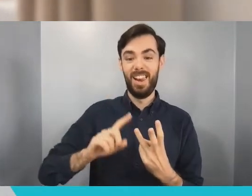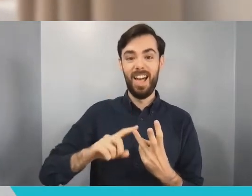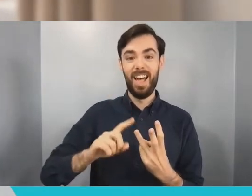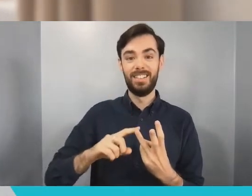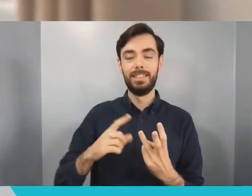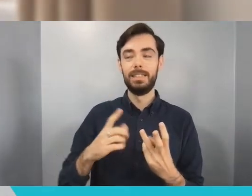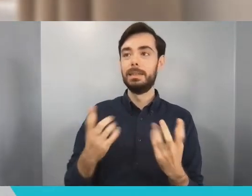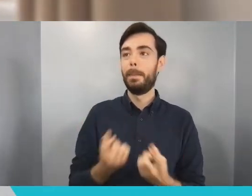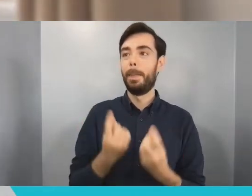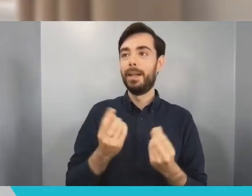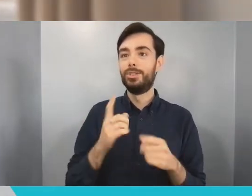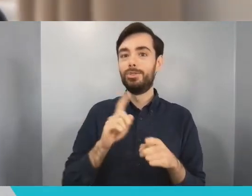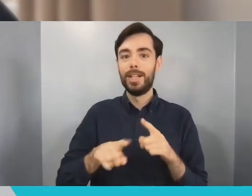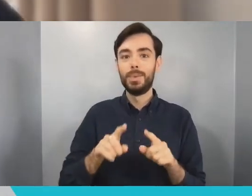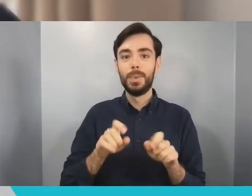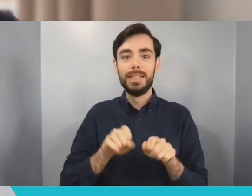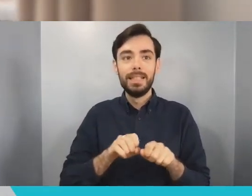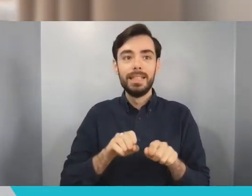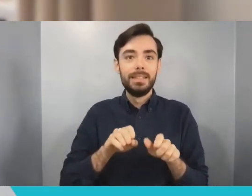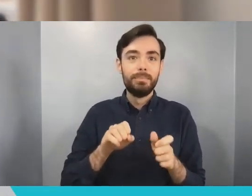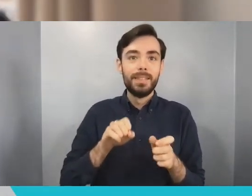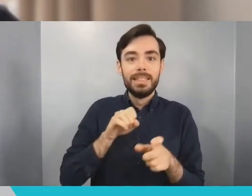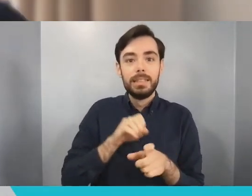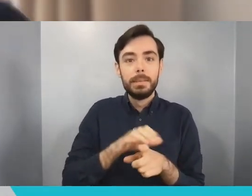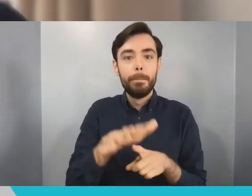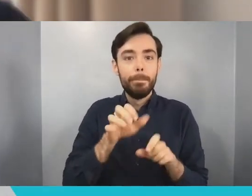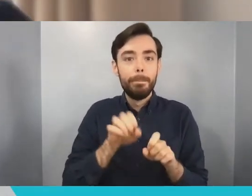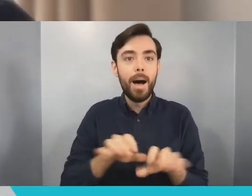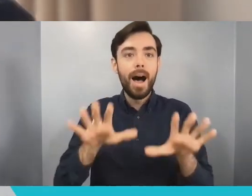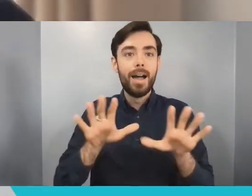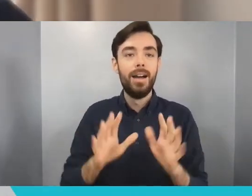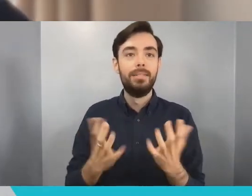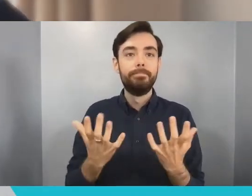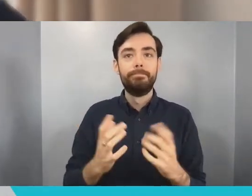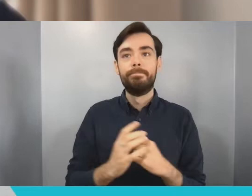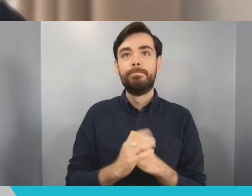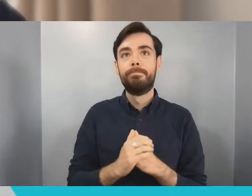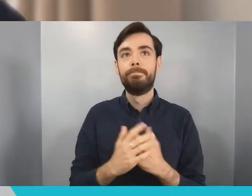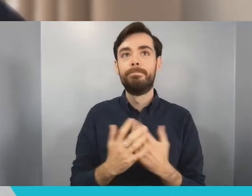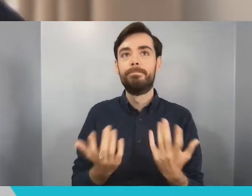like okay so inspirational, what actually is inspiration? What is that? What does that